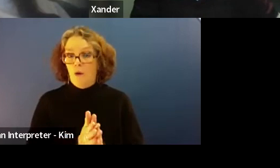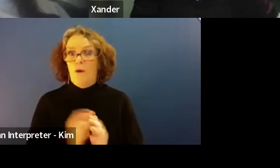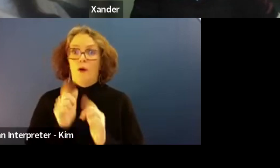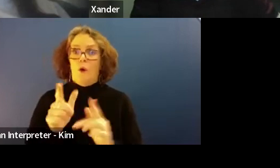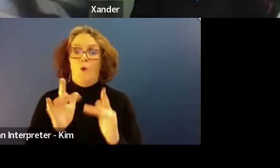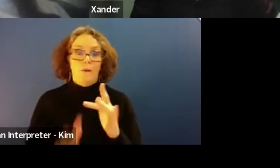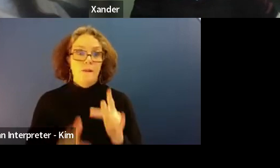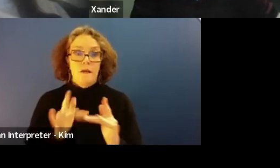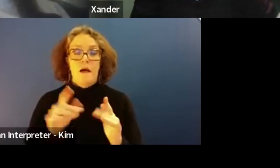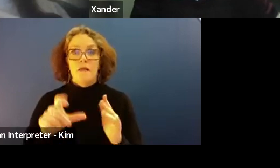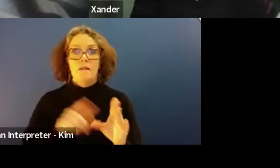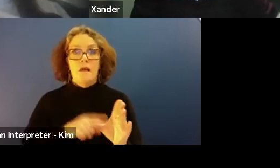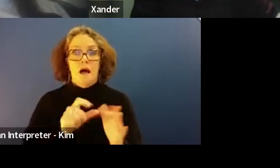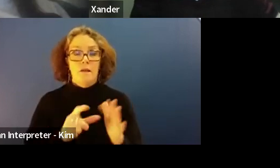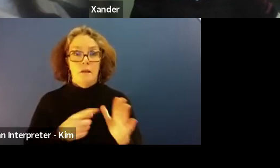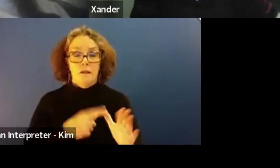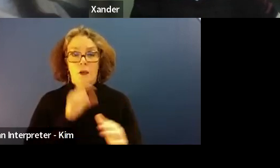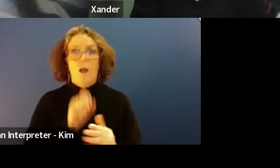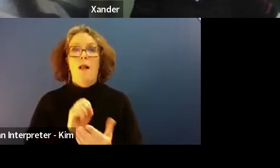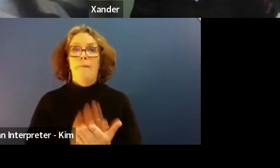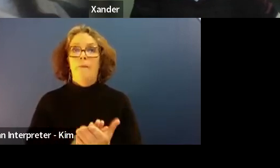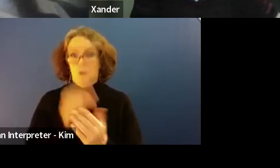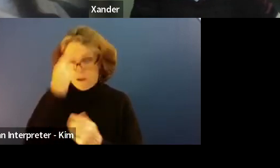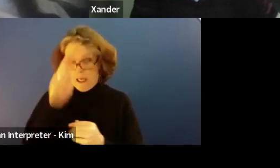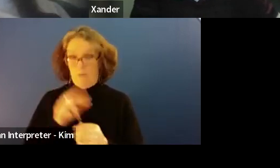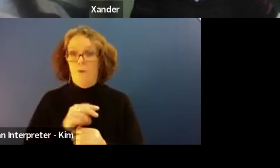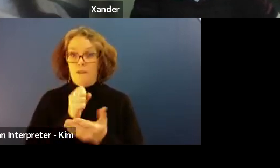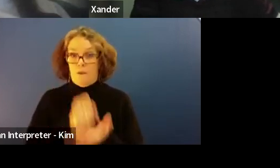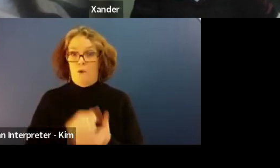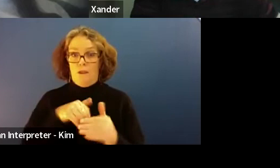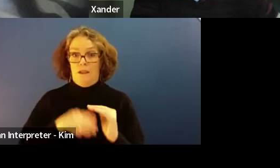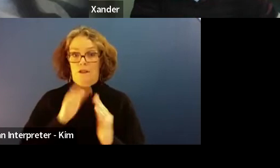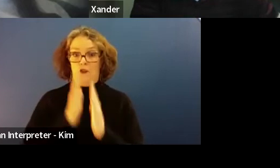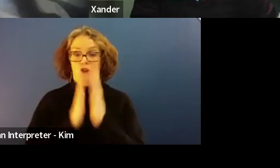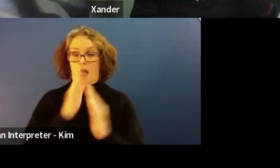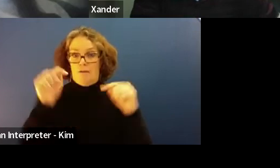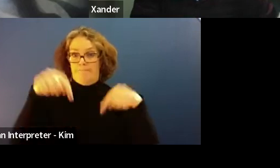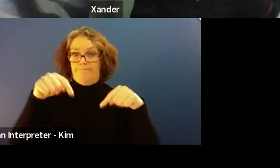We will put the names of the supports in the chat as well.